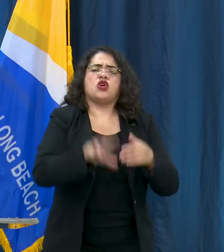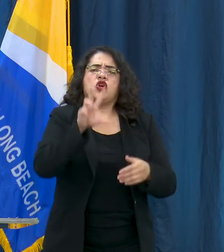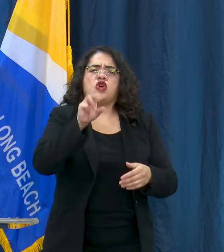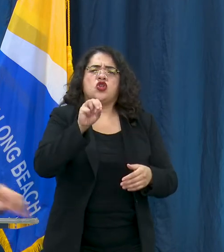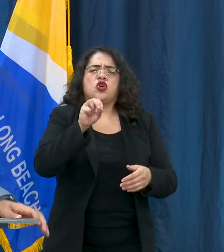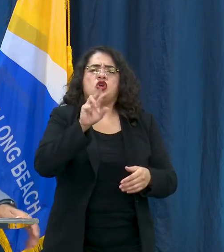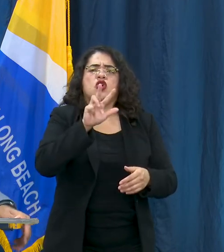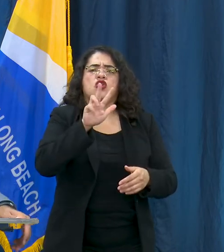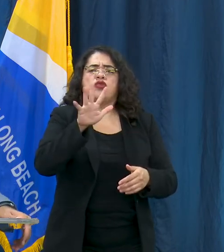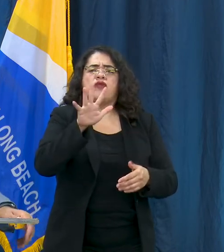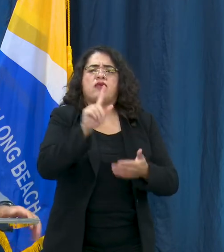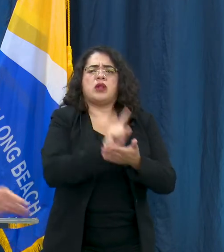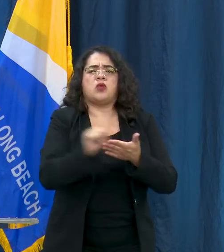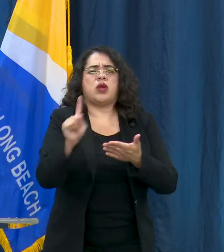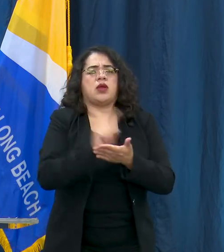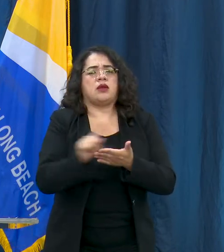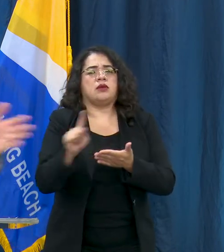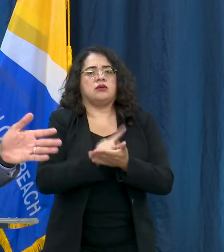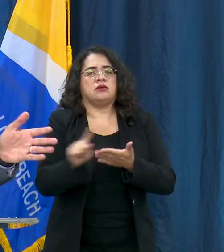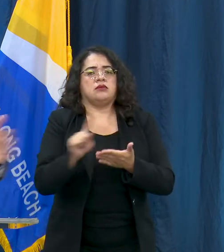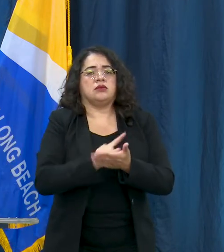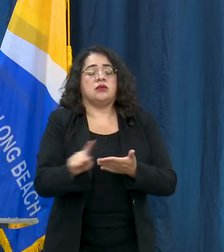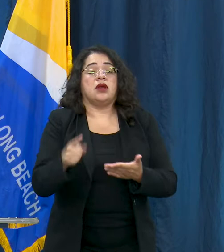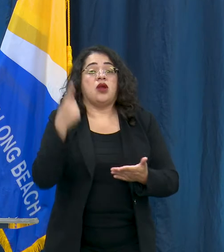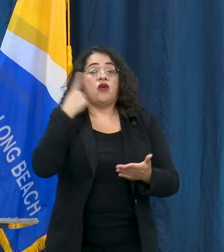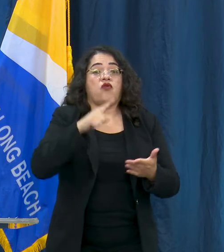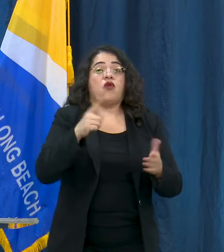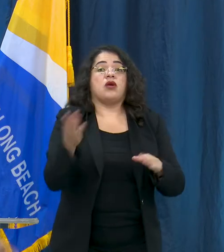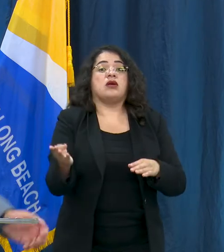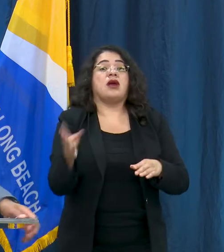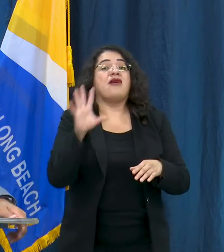a week and for an extended camp for a week it could be around $50